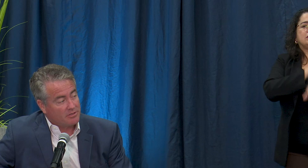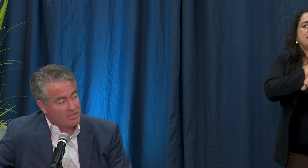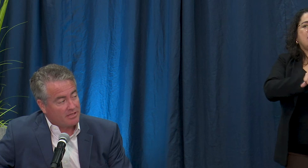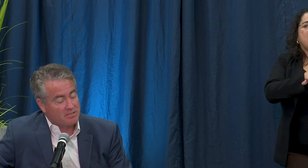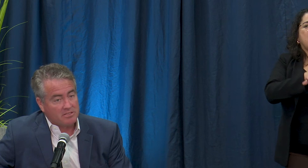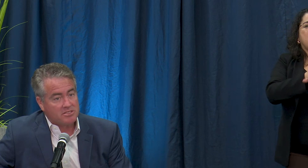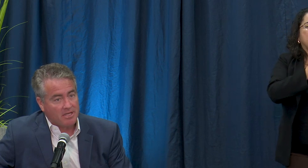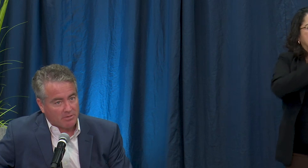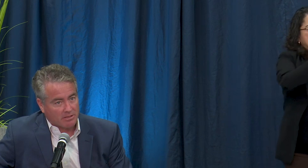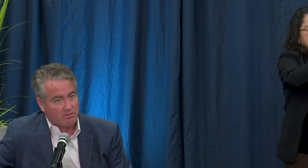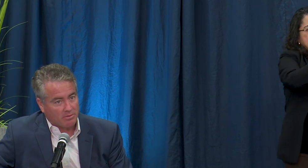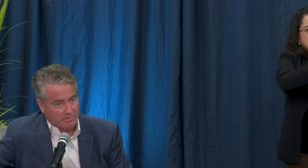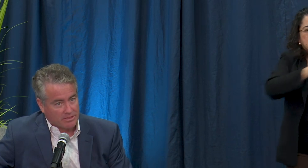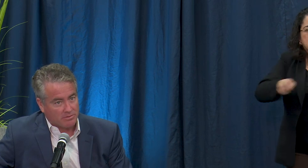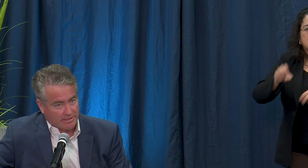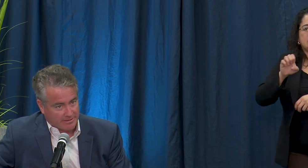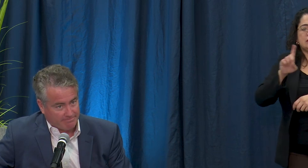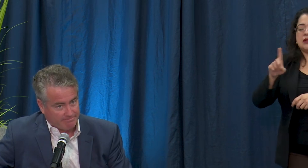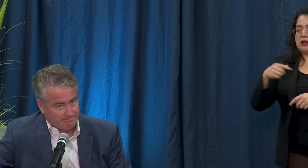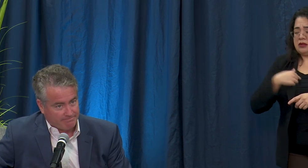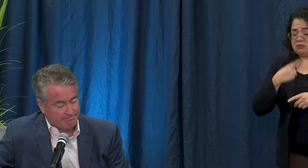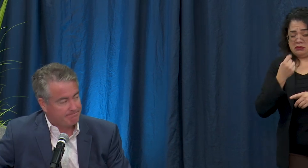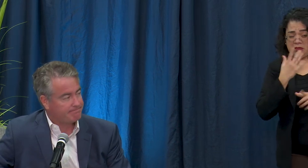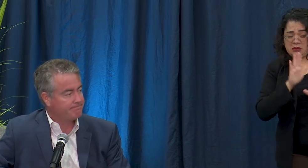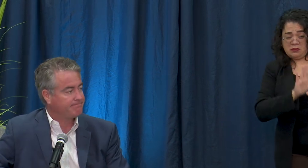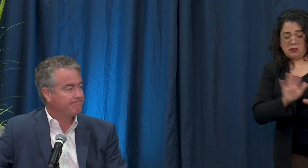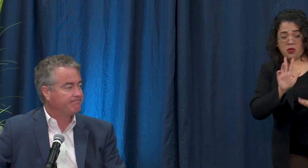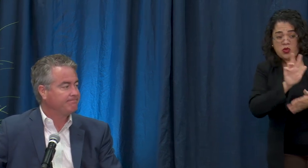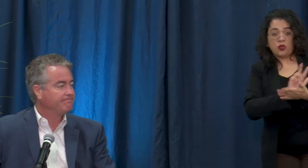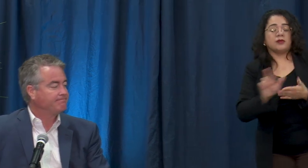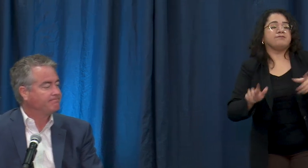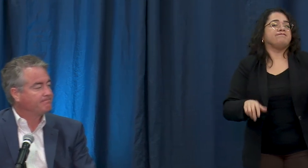understanding is it's typically 3 weeks right now. Yes we are